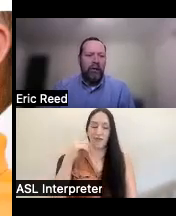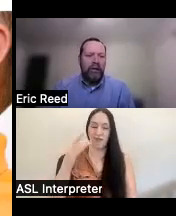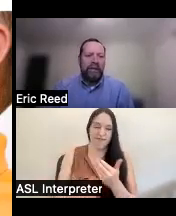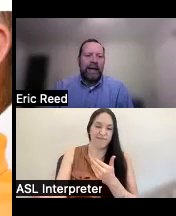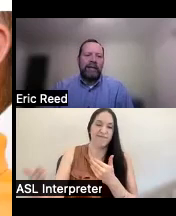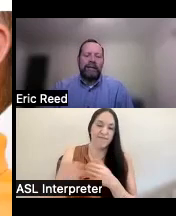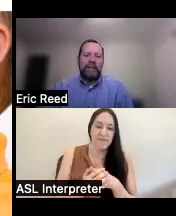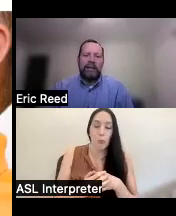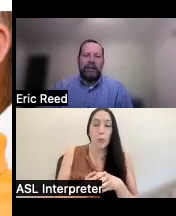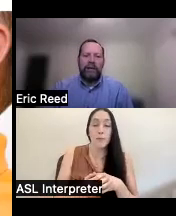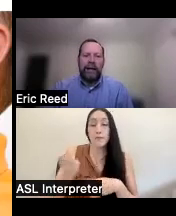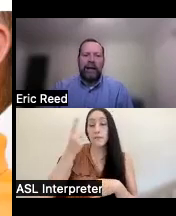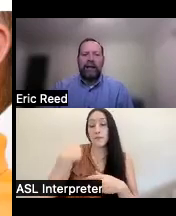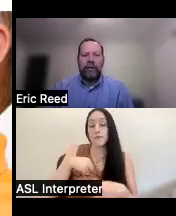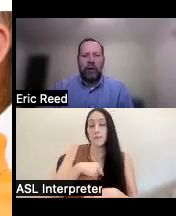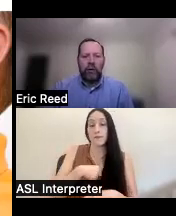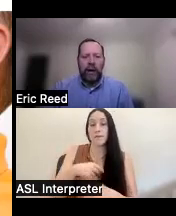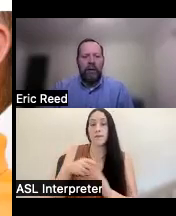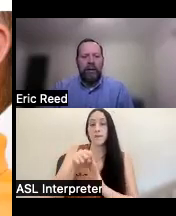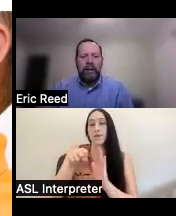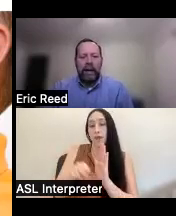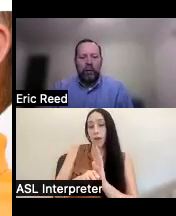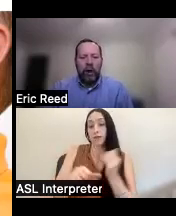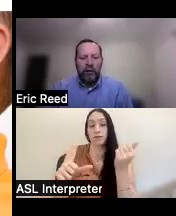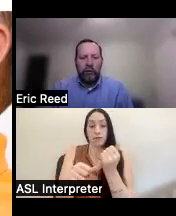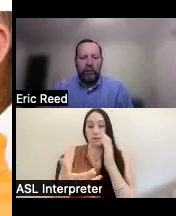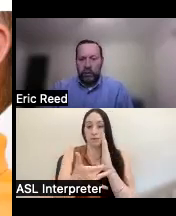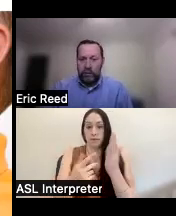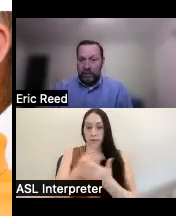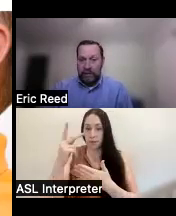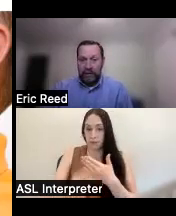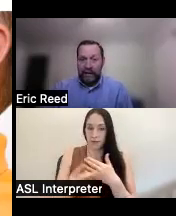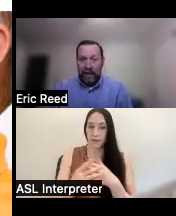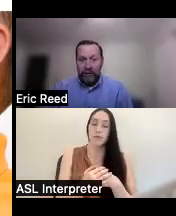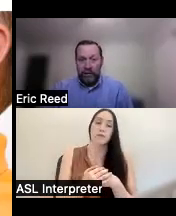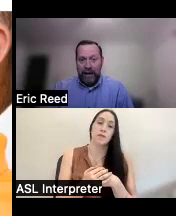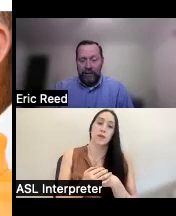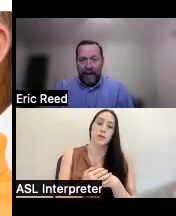are the state's assistive technology program and we'll also shorten assistive technology down to